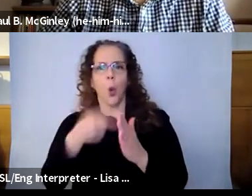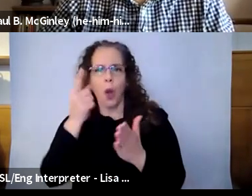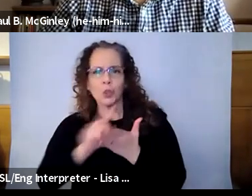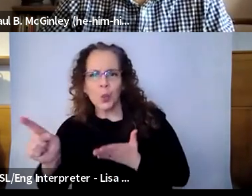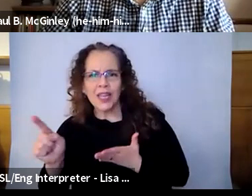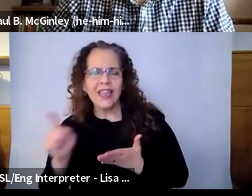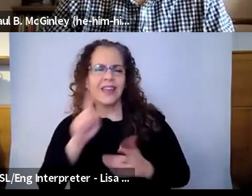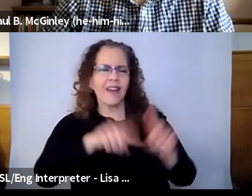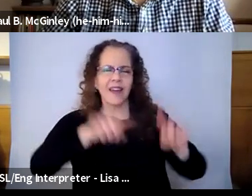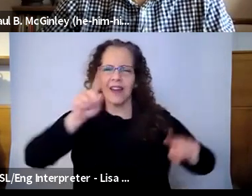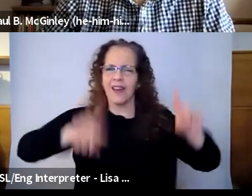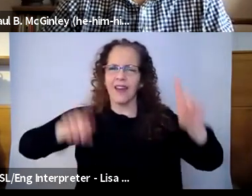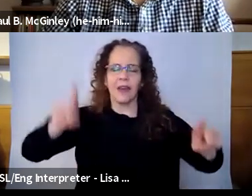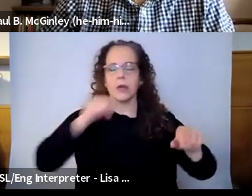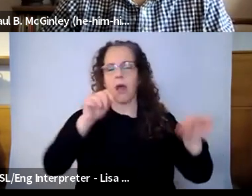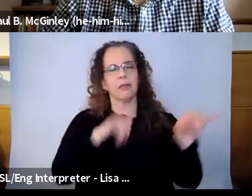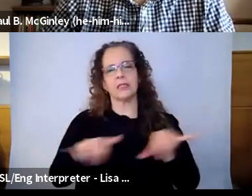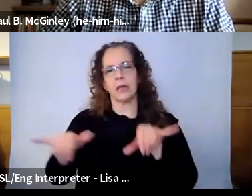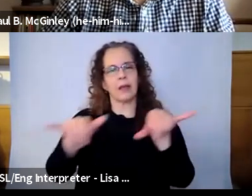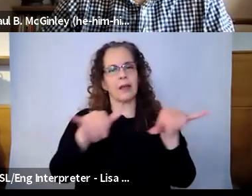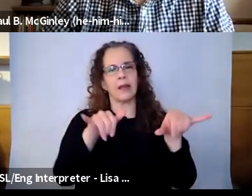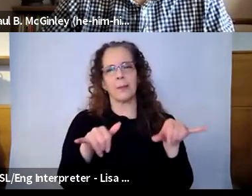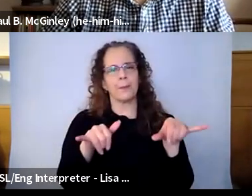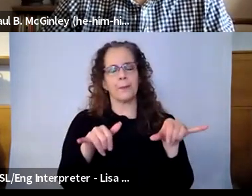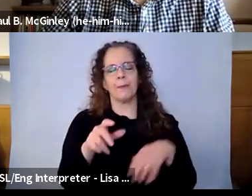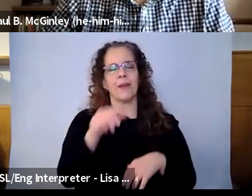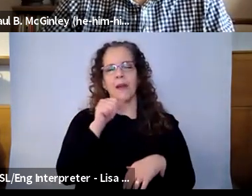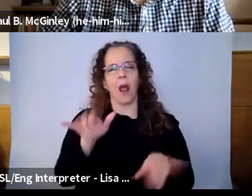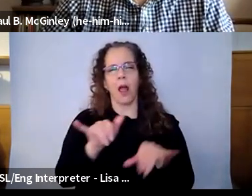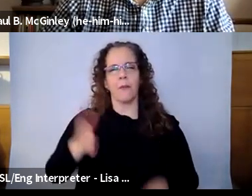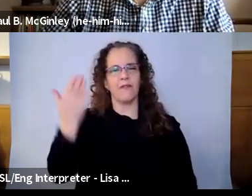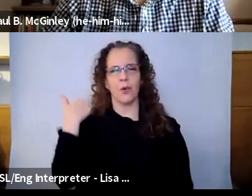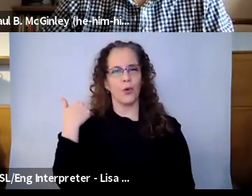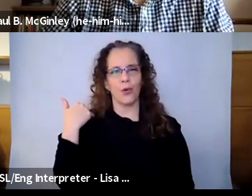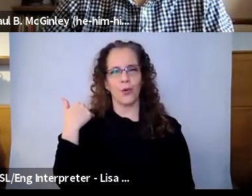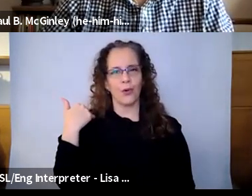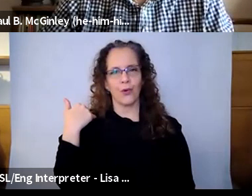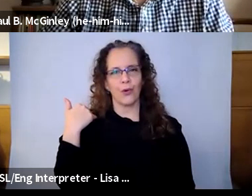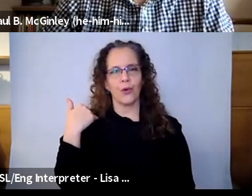same sustaining art education that was important for them. And